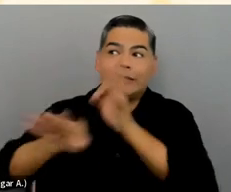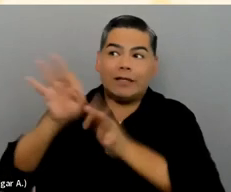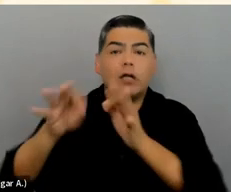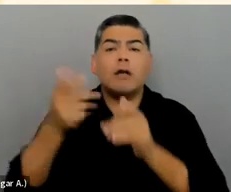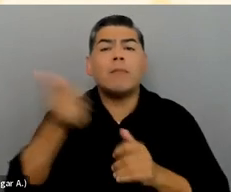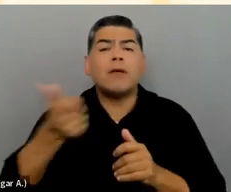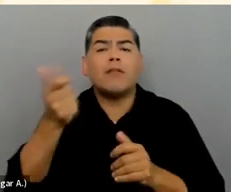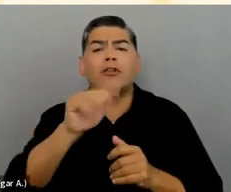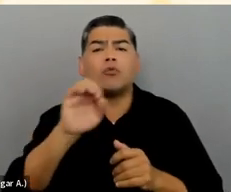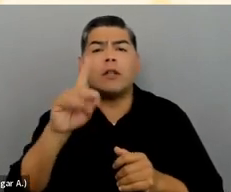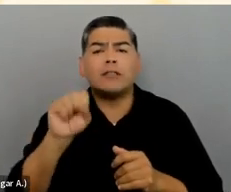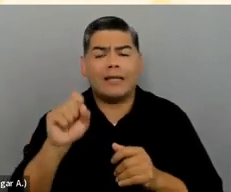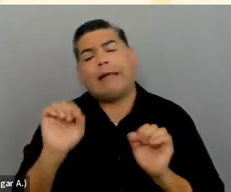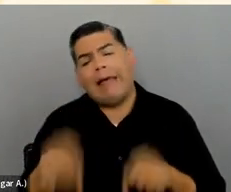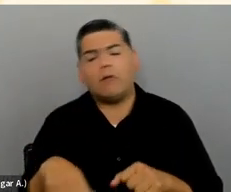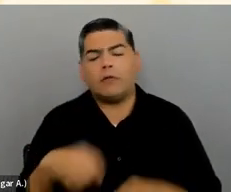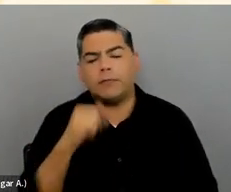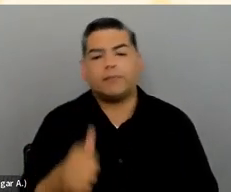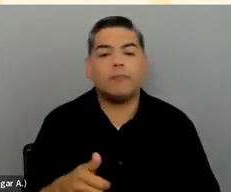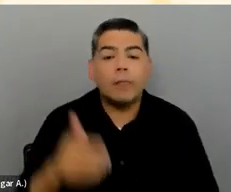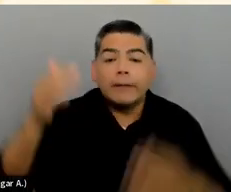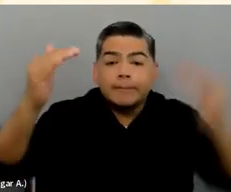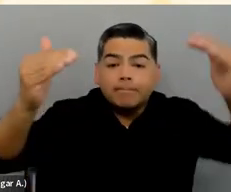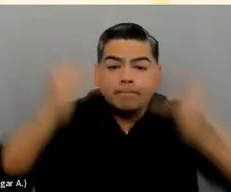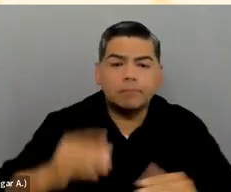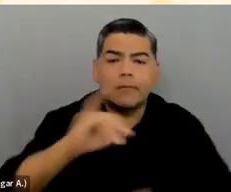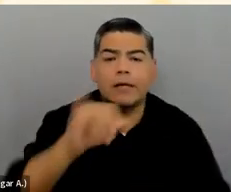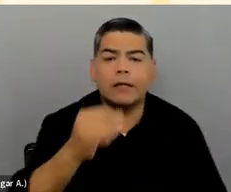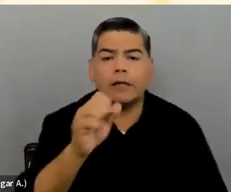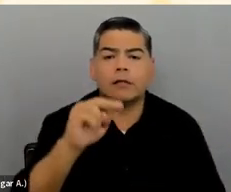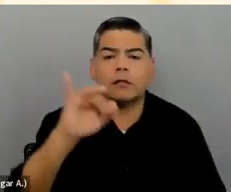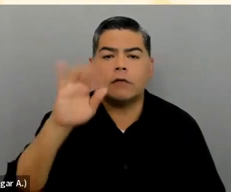Question from Jennifer: Hello from Koolway Sports.